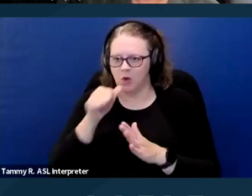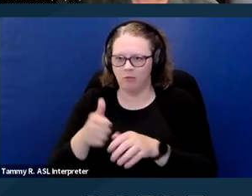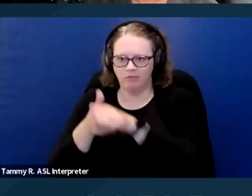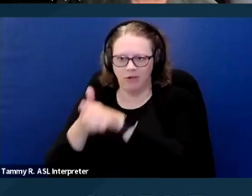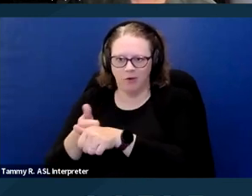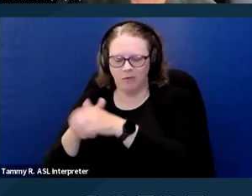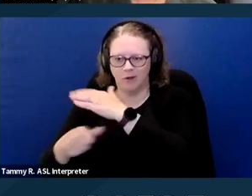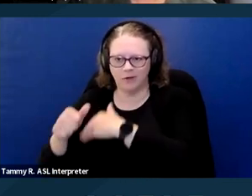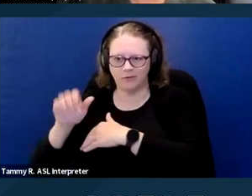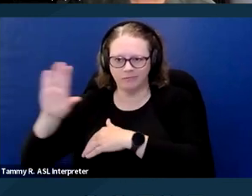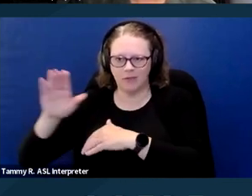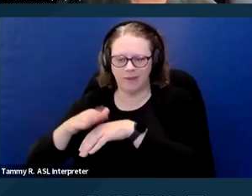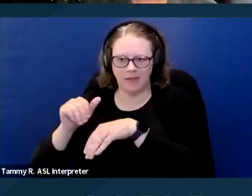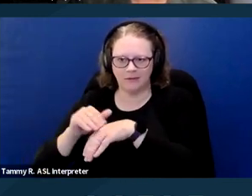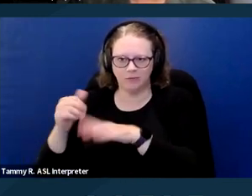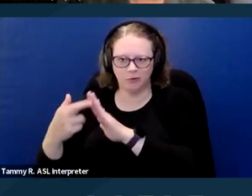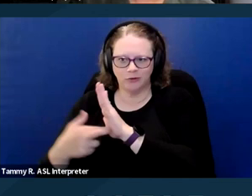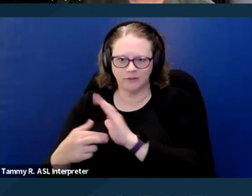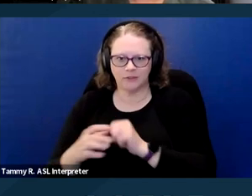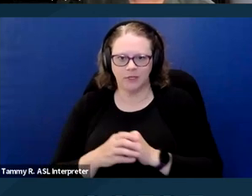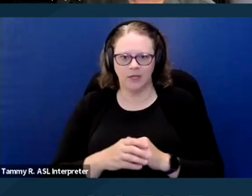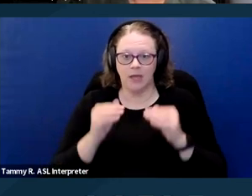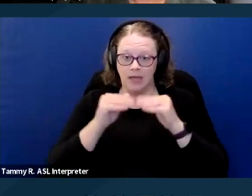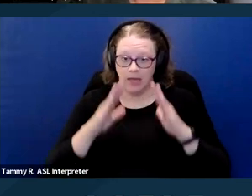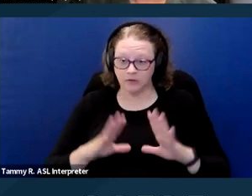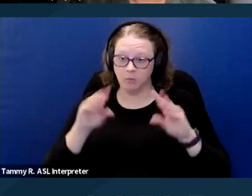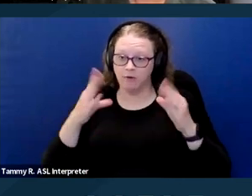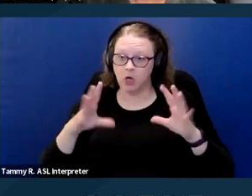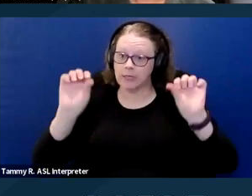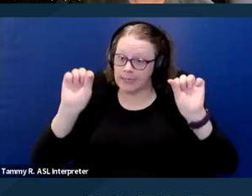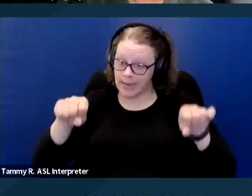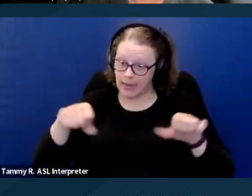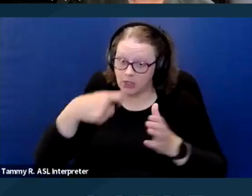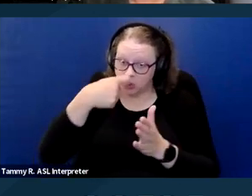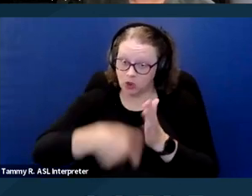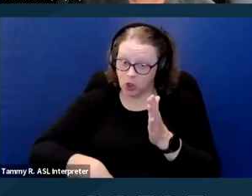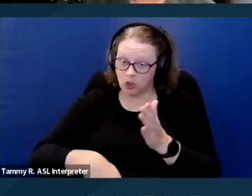A housing provider may charge a tenant for damage that an assistance animal causes if it's